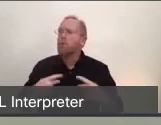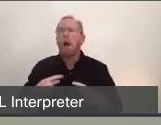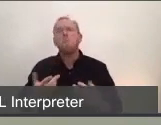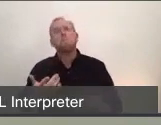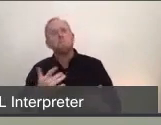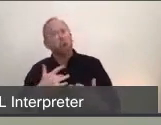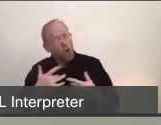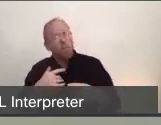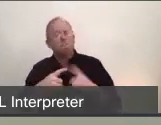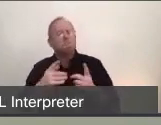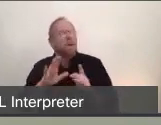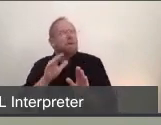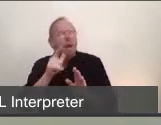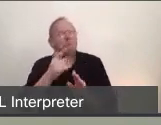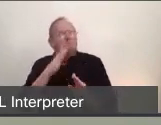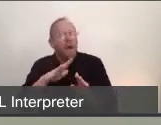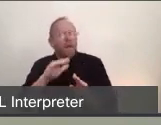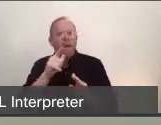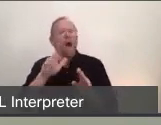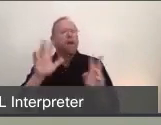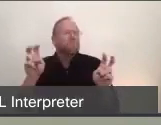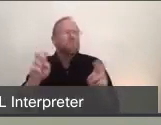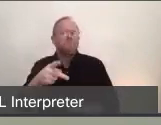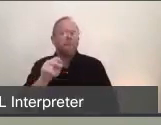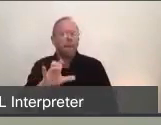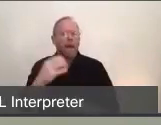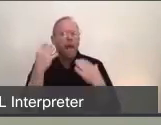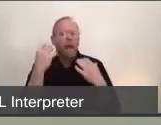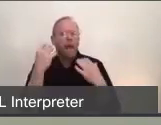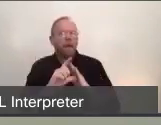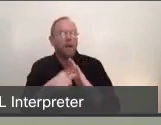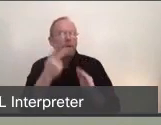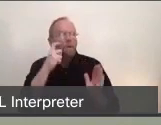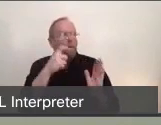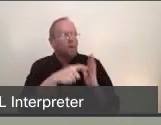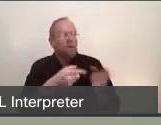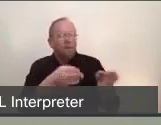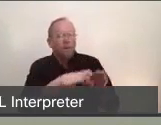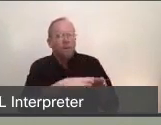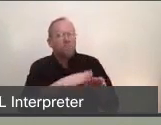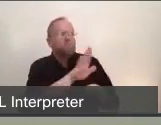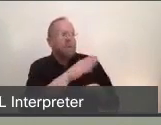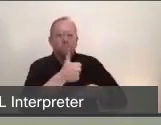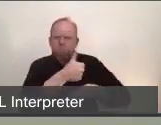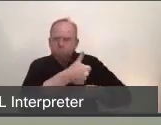but not a public health emergency. But when we saw that there were closures in China it truly was a marker for us